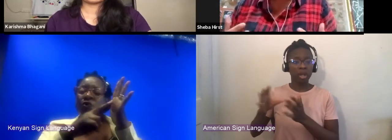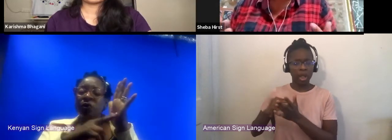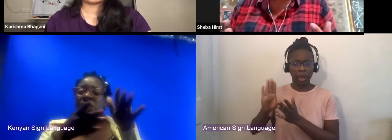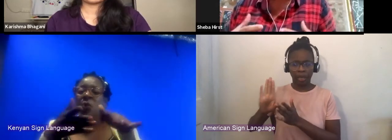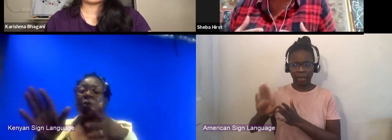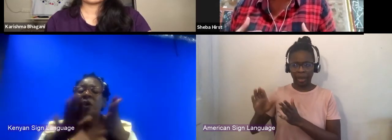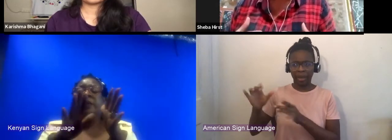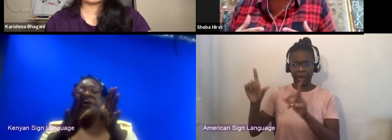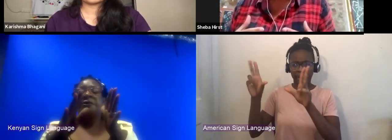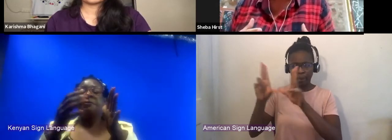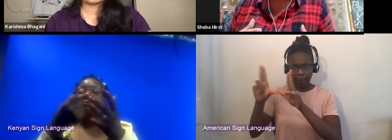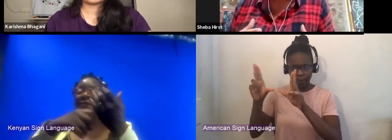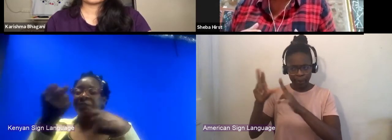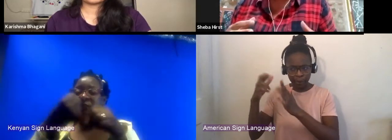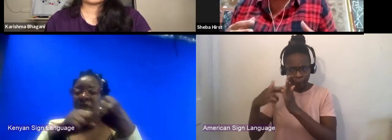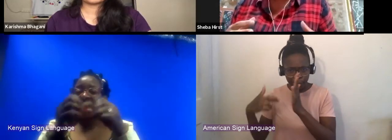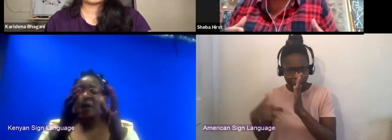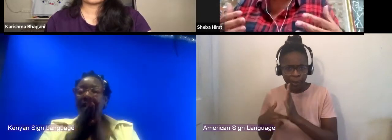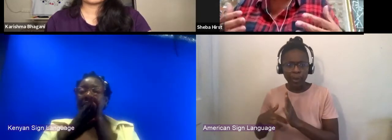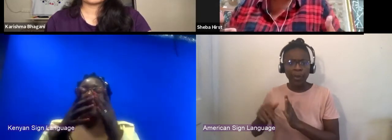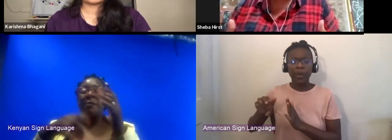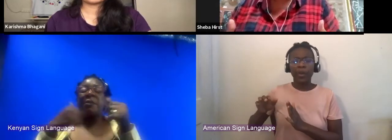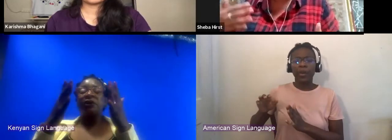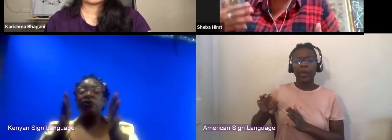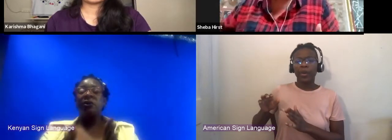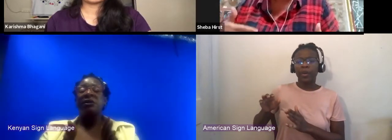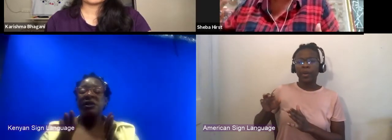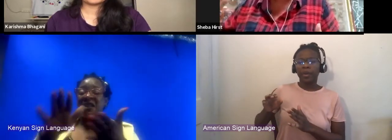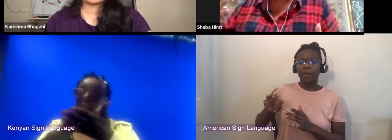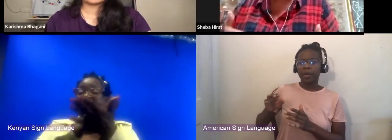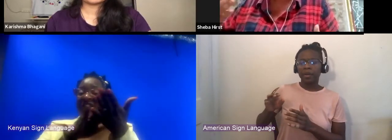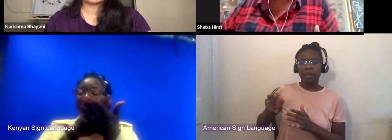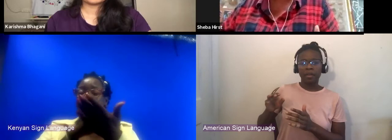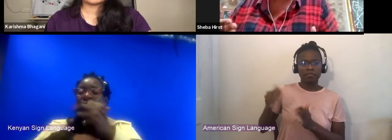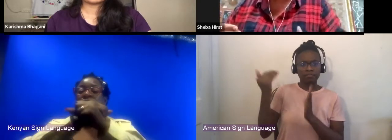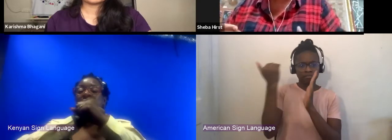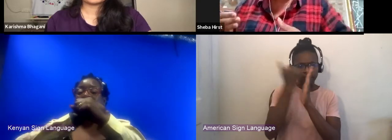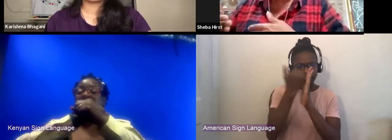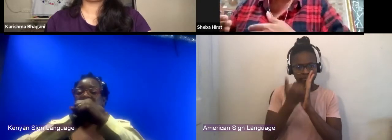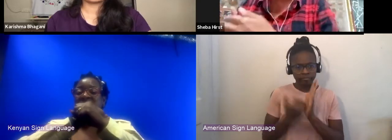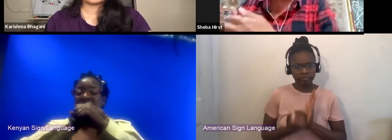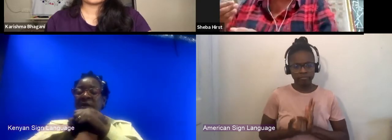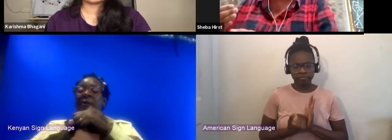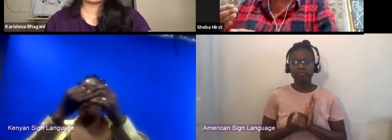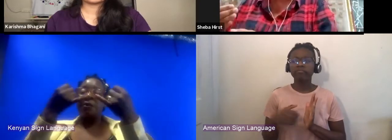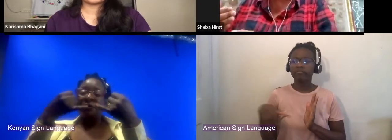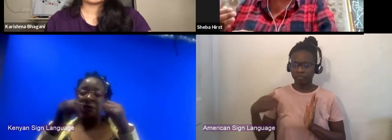and practitioners in the field carefully protected by years of having to, I guess